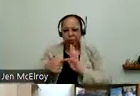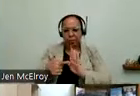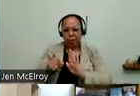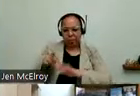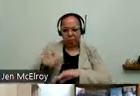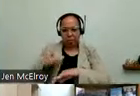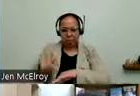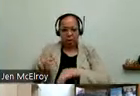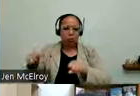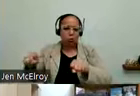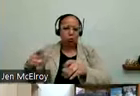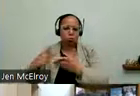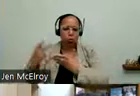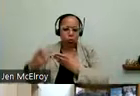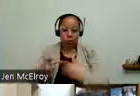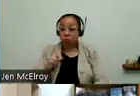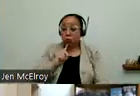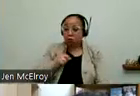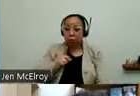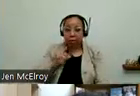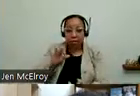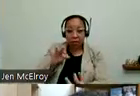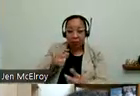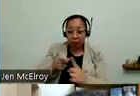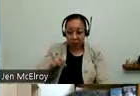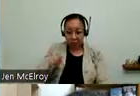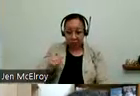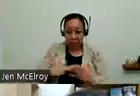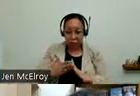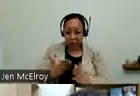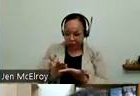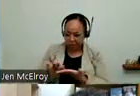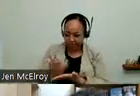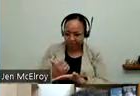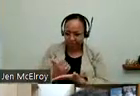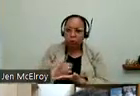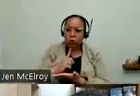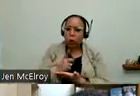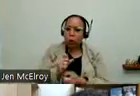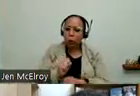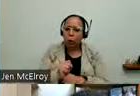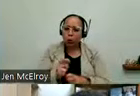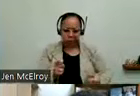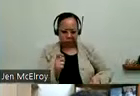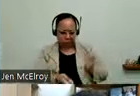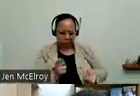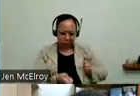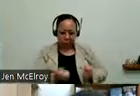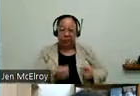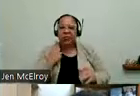take the feedback from the disability community to really work to make modification. For example we heard from the blind and low vision